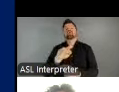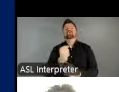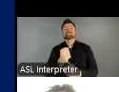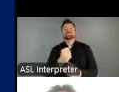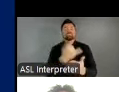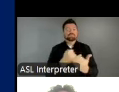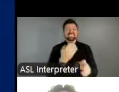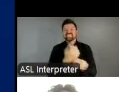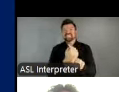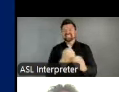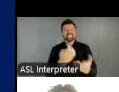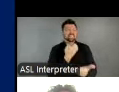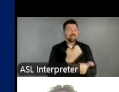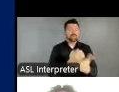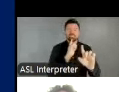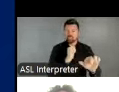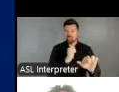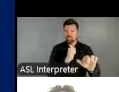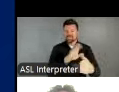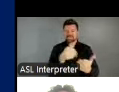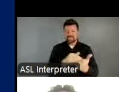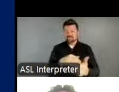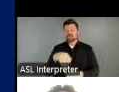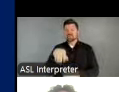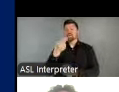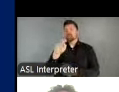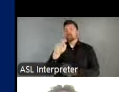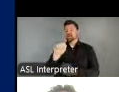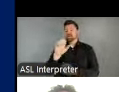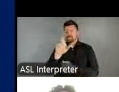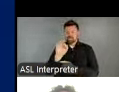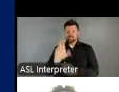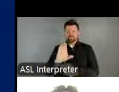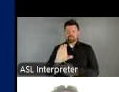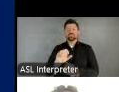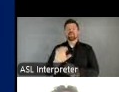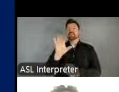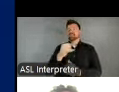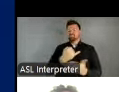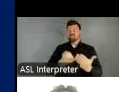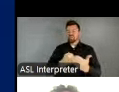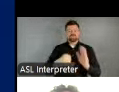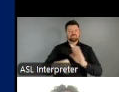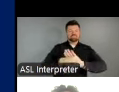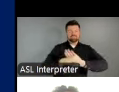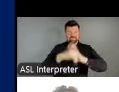Center, or NASERC, and its Arts Indicator Series. By analyzing and reporting regularly on key